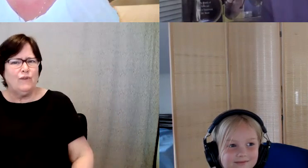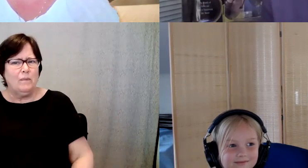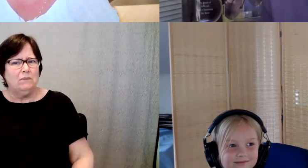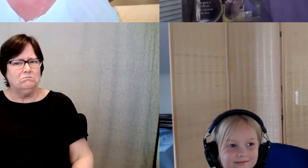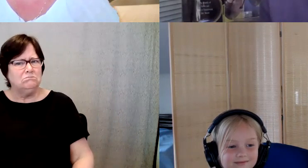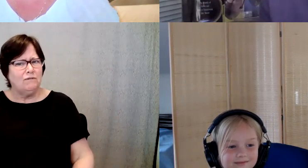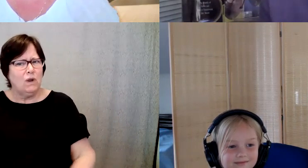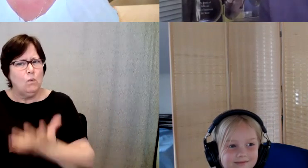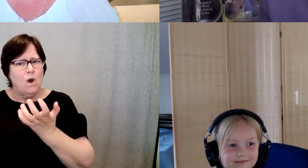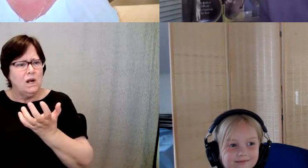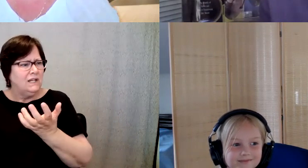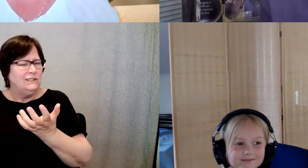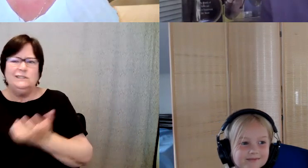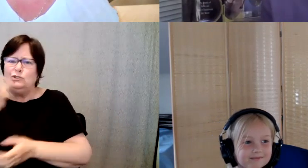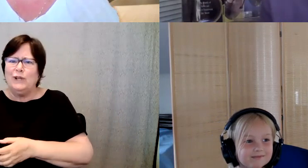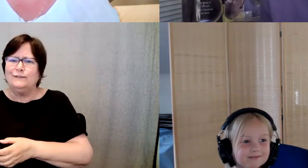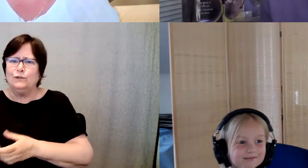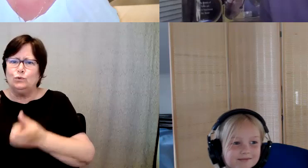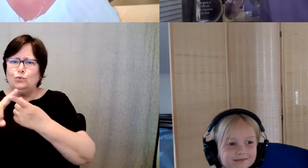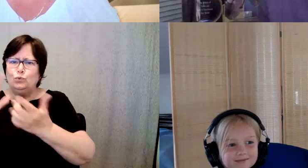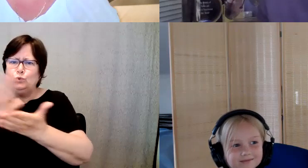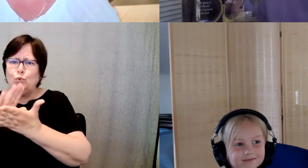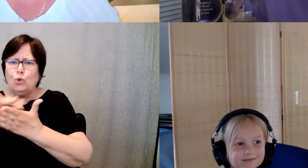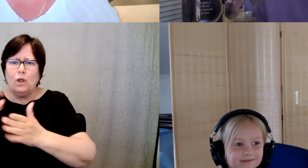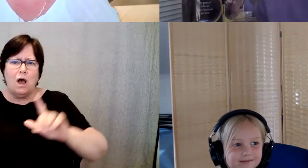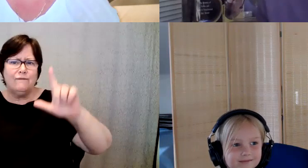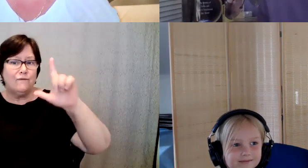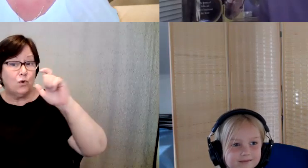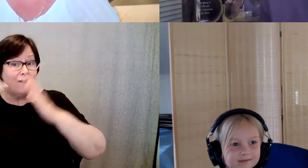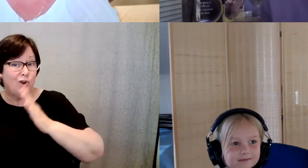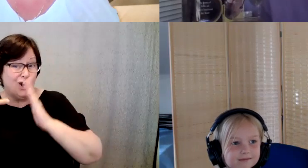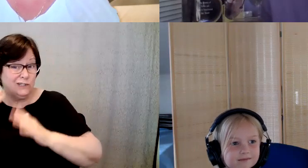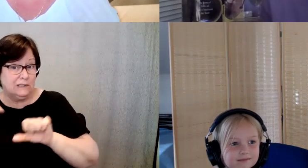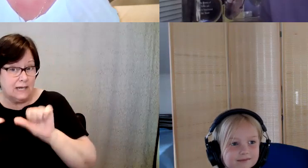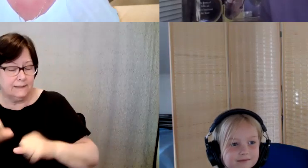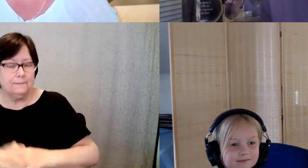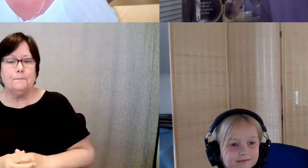D. Major Cohen: A transfer into the school of photographic arts and sciences and one